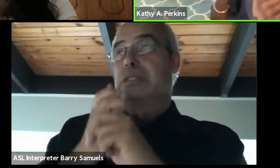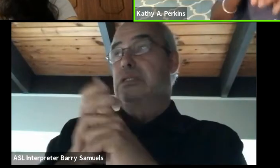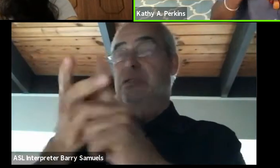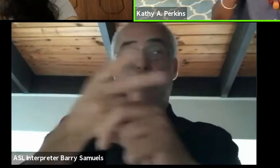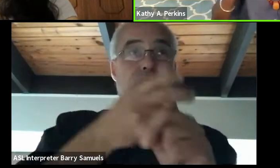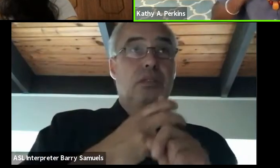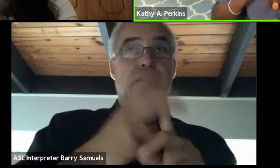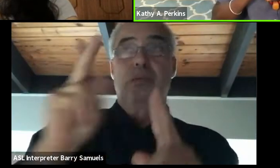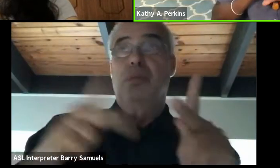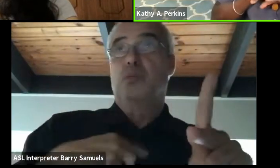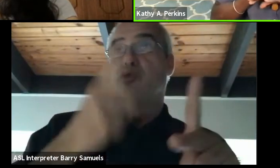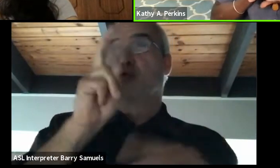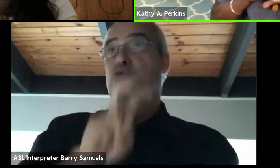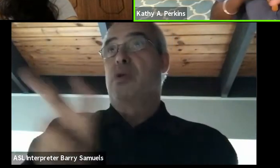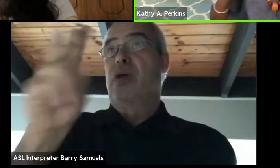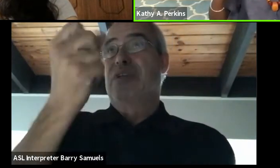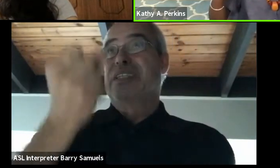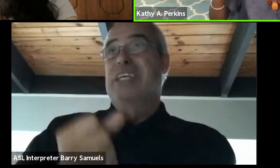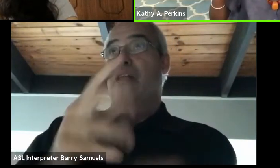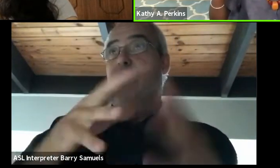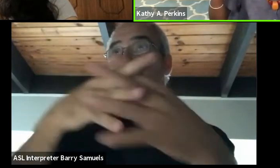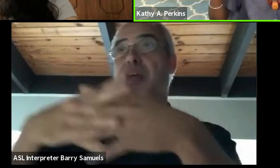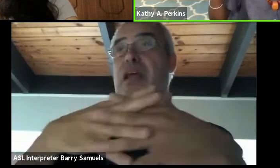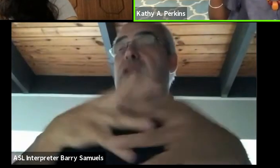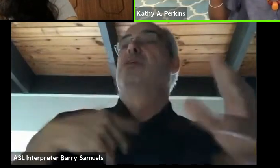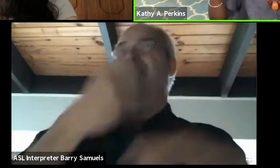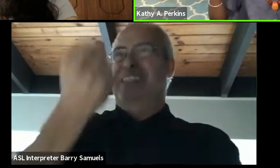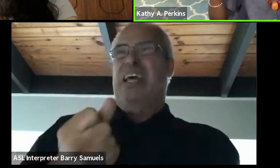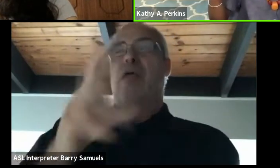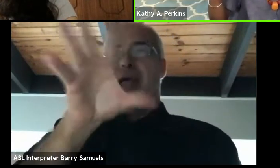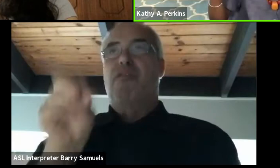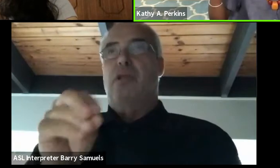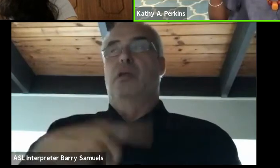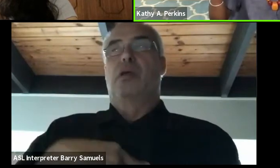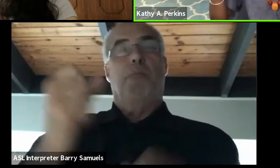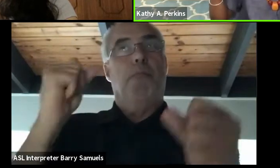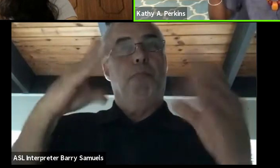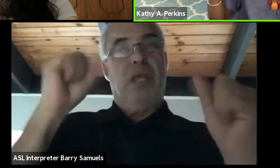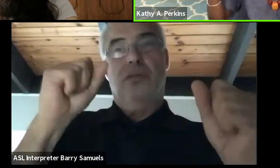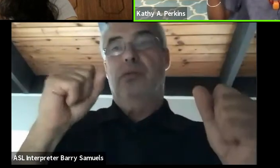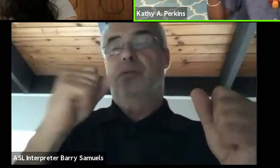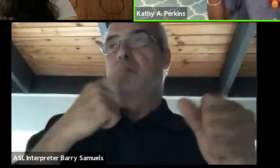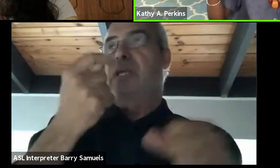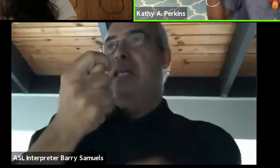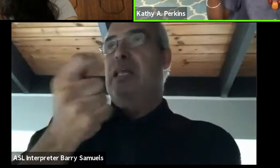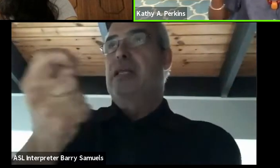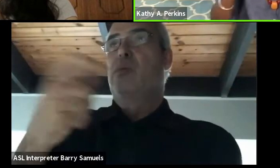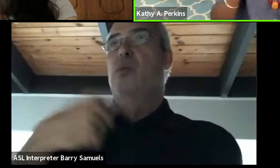So they had this amazing deal where with virtually little to no frequent flyer miles,